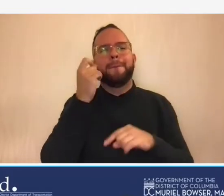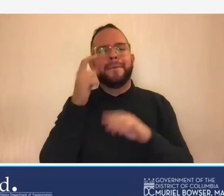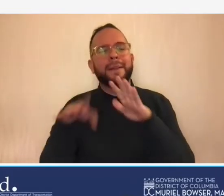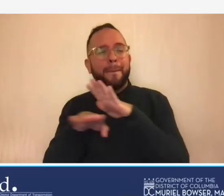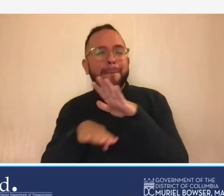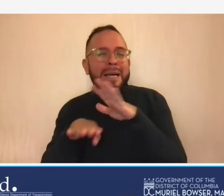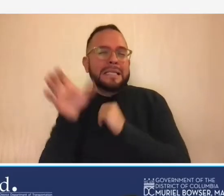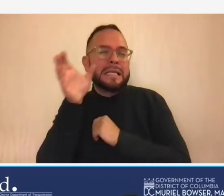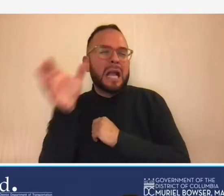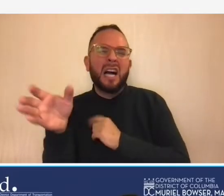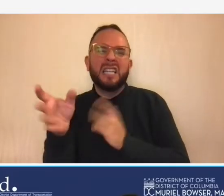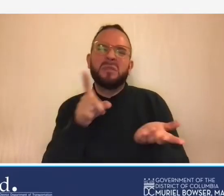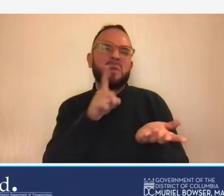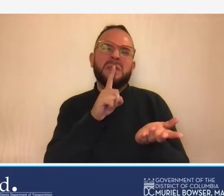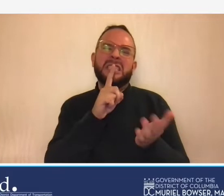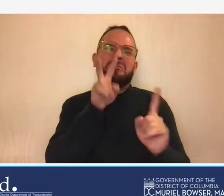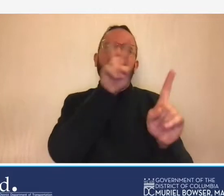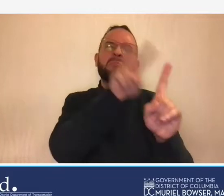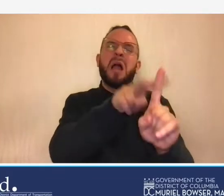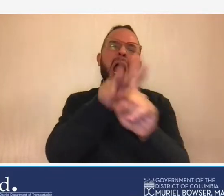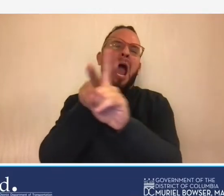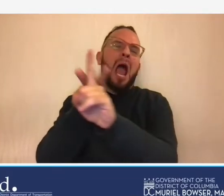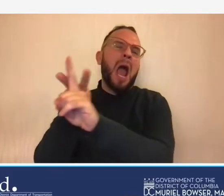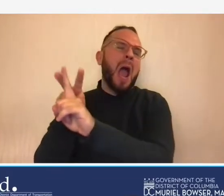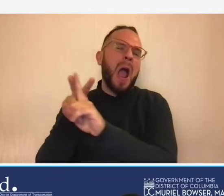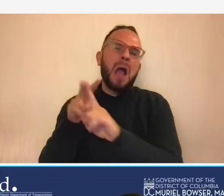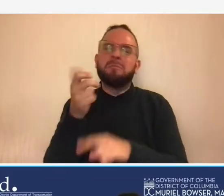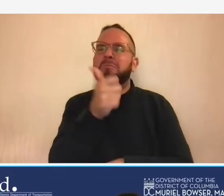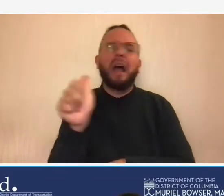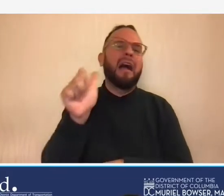are really universal so they can apply to any any company that has joined us today